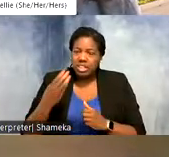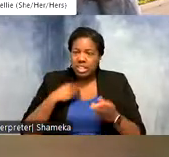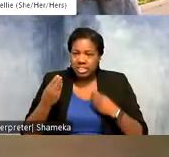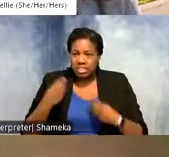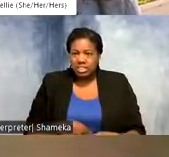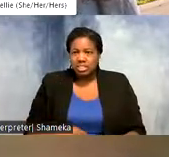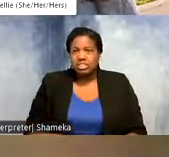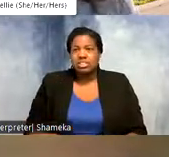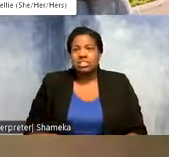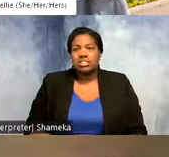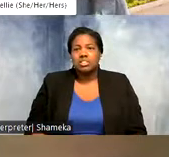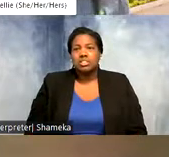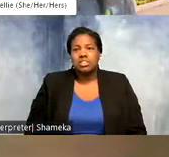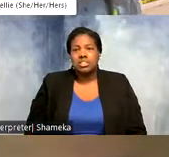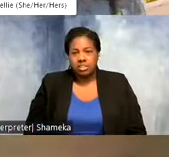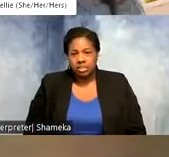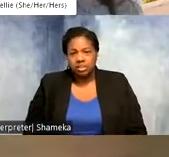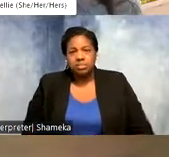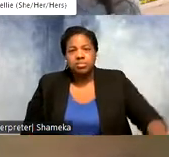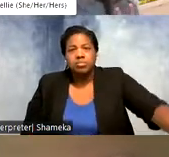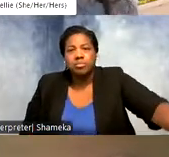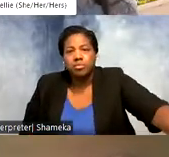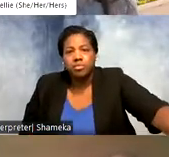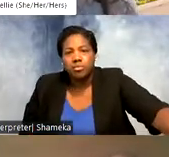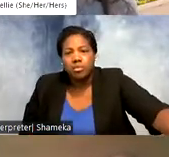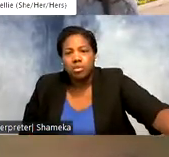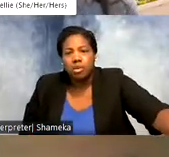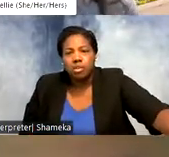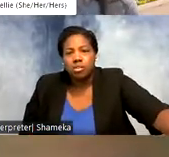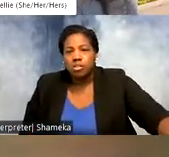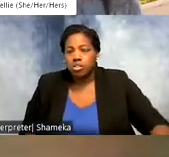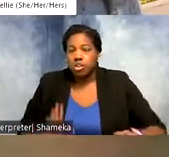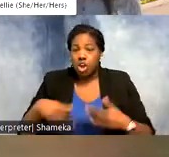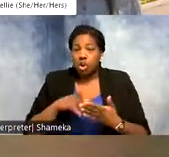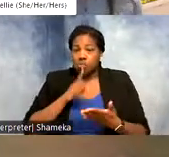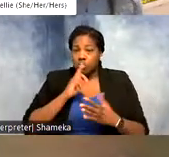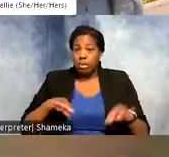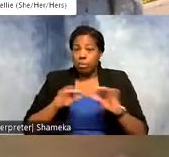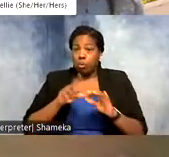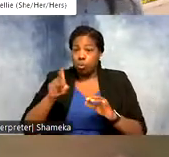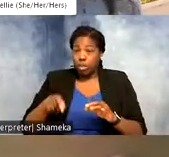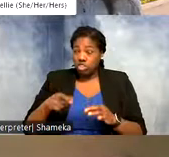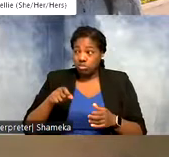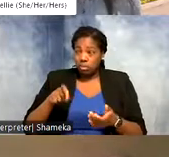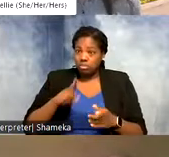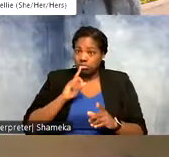Absolutely! All really important questions that we need answers to so that we can better